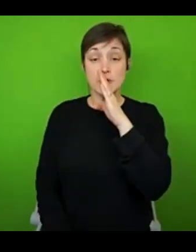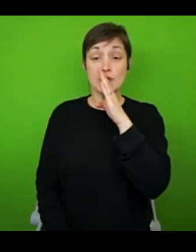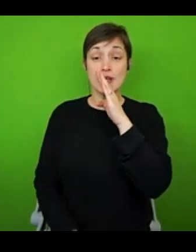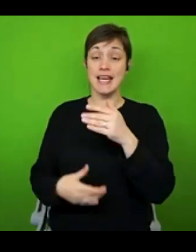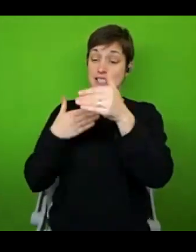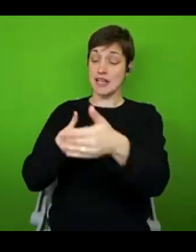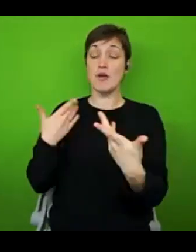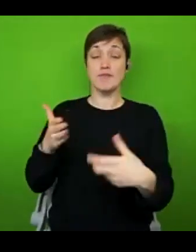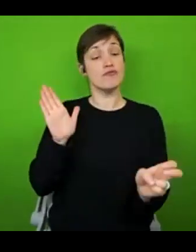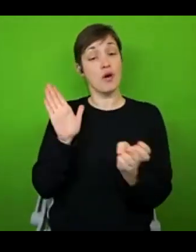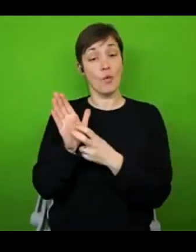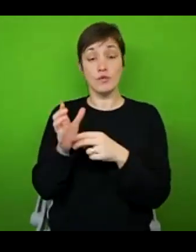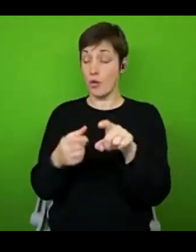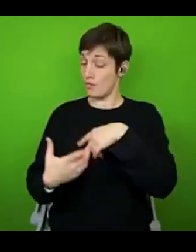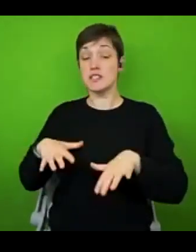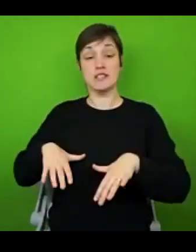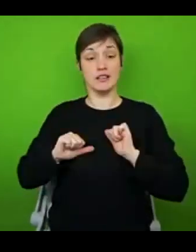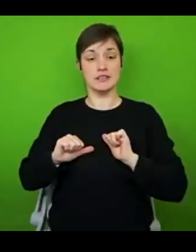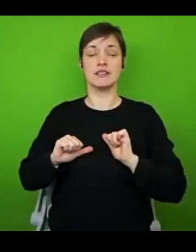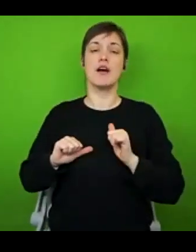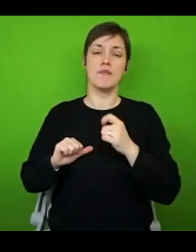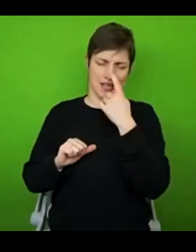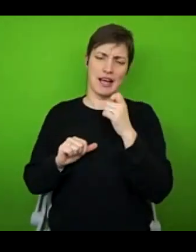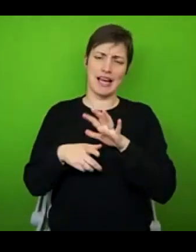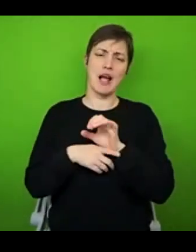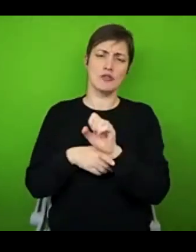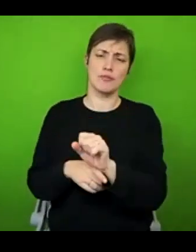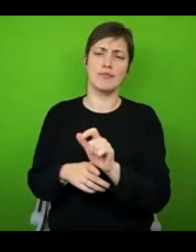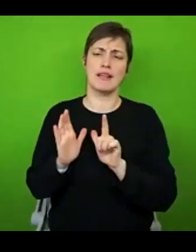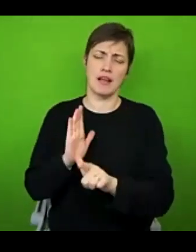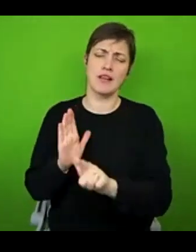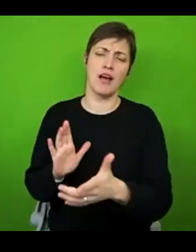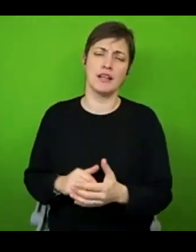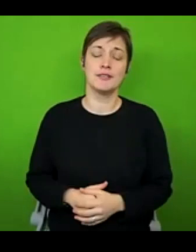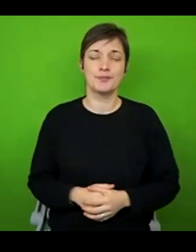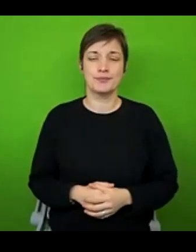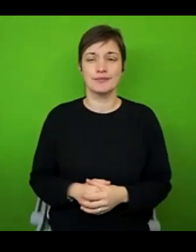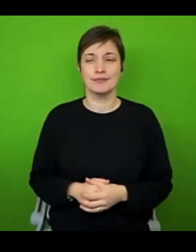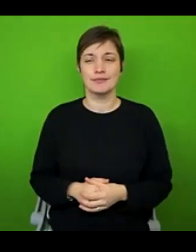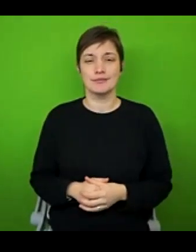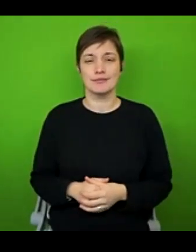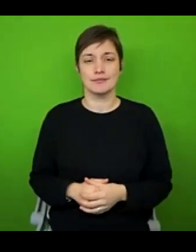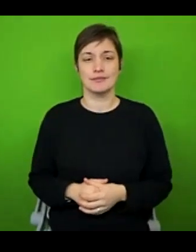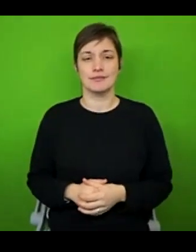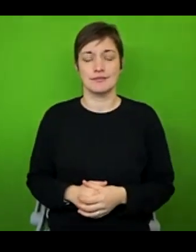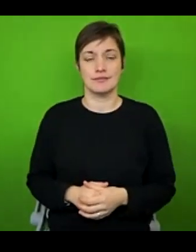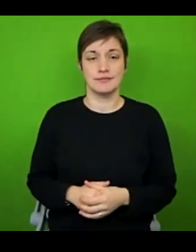me to start already, but you will be able to catch up on this later. So just to confirm, it would be fabulous